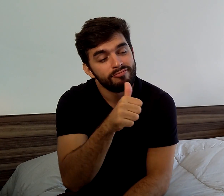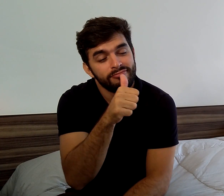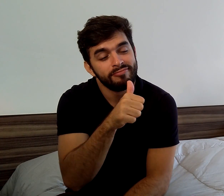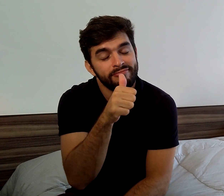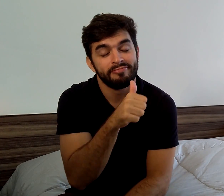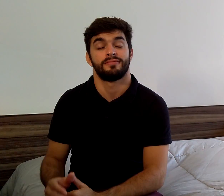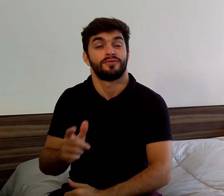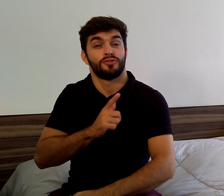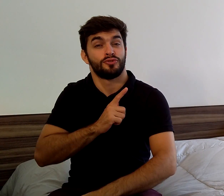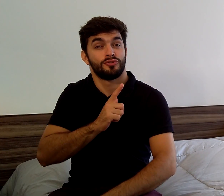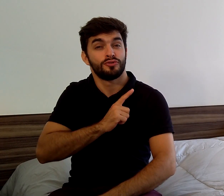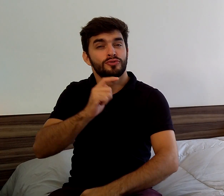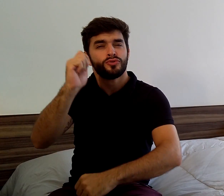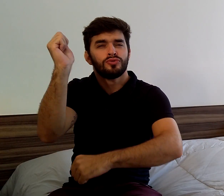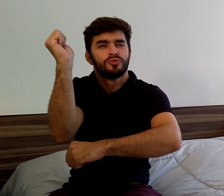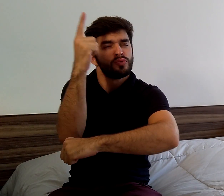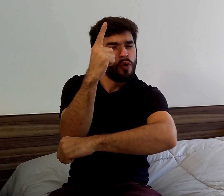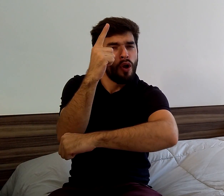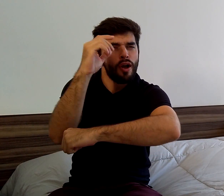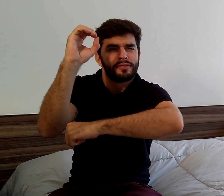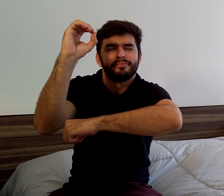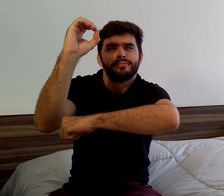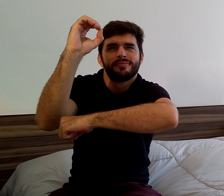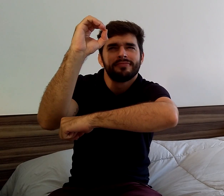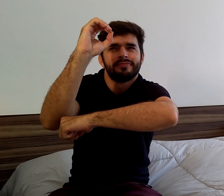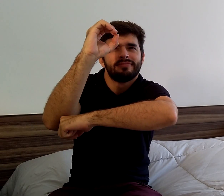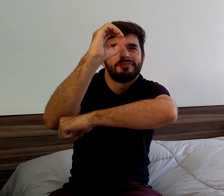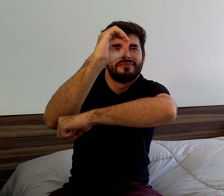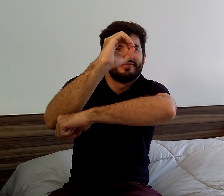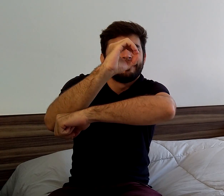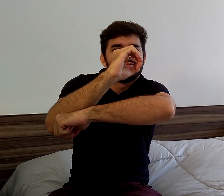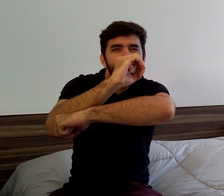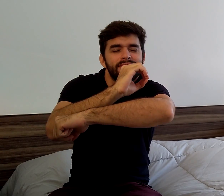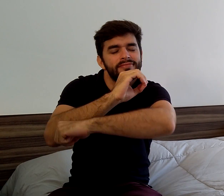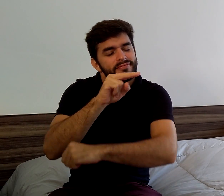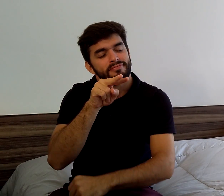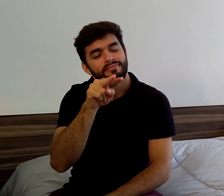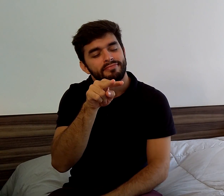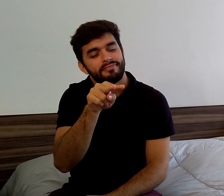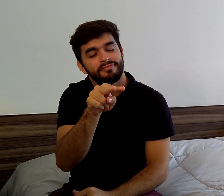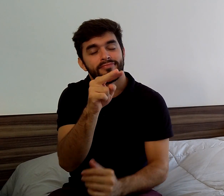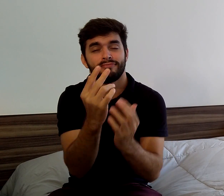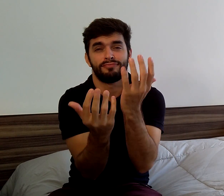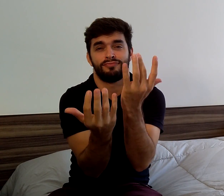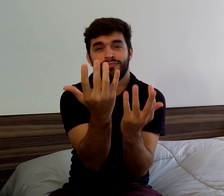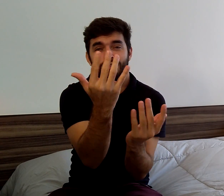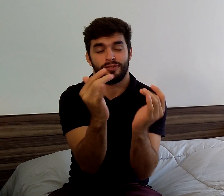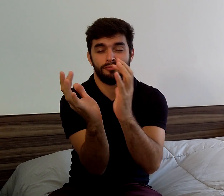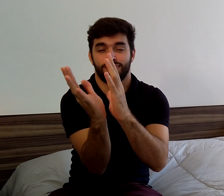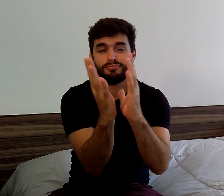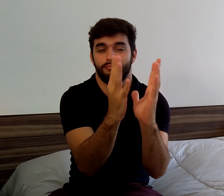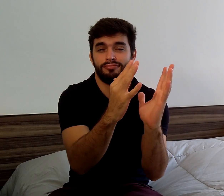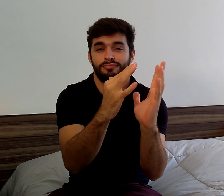the sun was setting and I was looking to the bonfire.